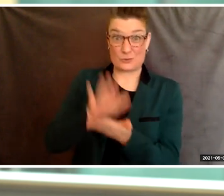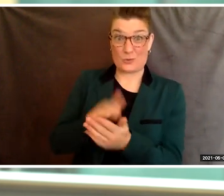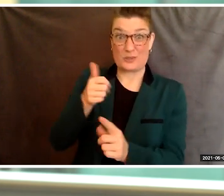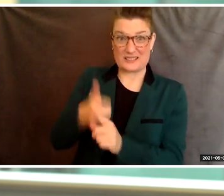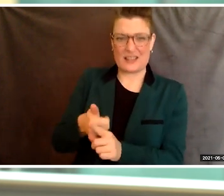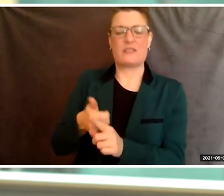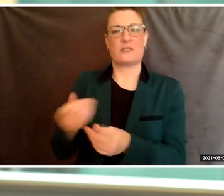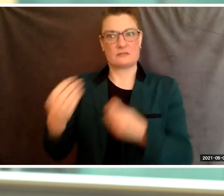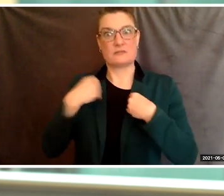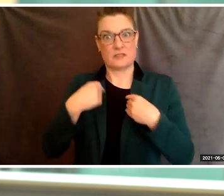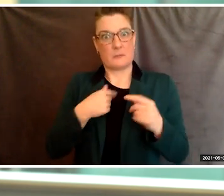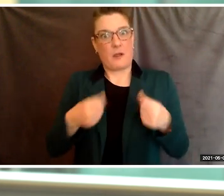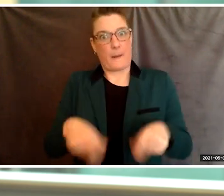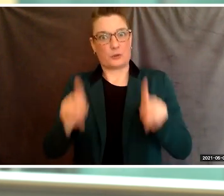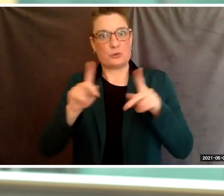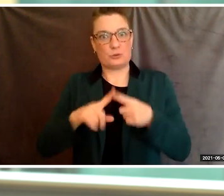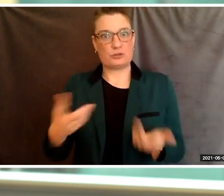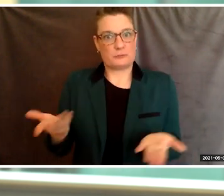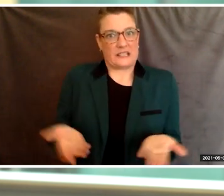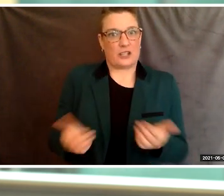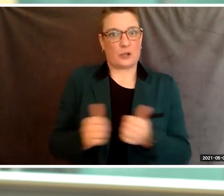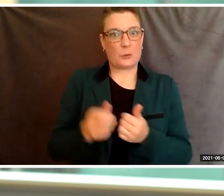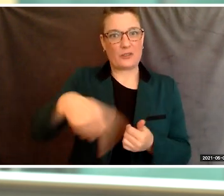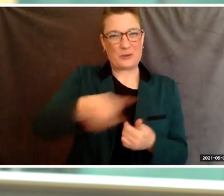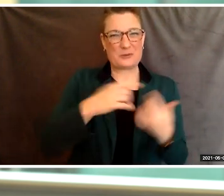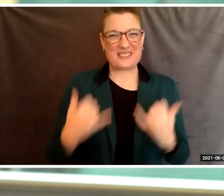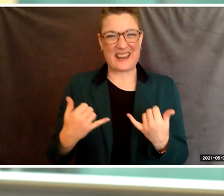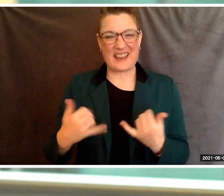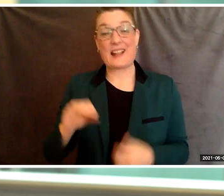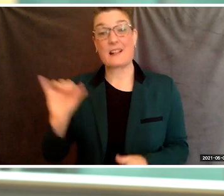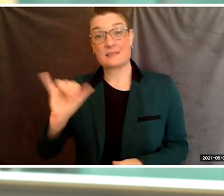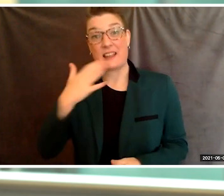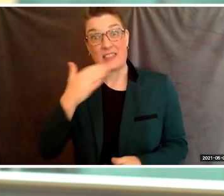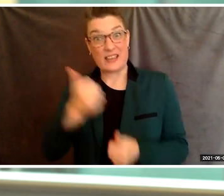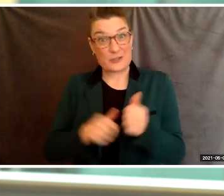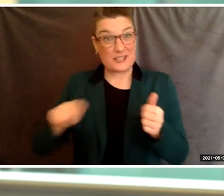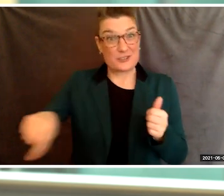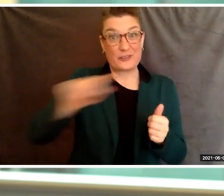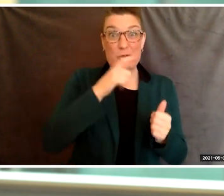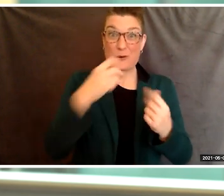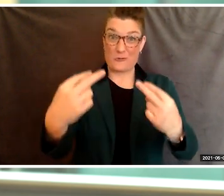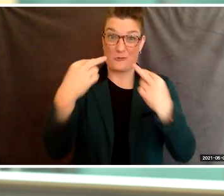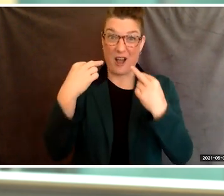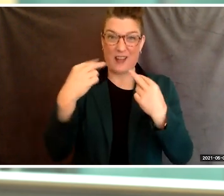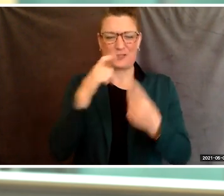for me to stand here in front of you, and thank you to each and every one of you who are watching the hard part and helping us as school